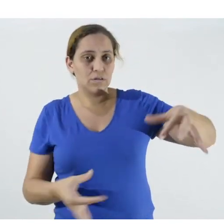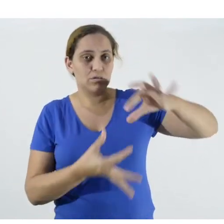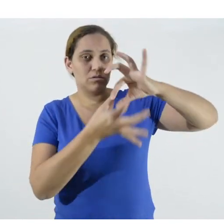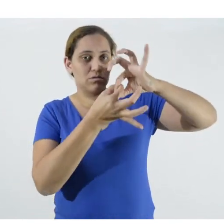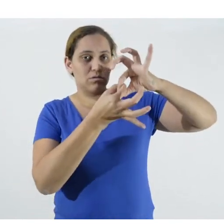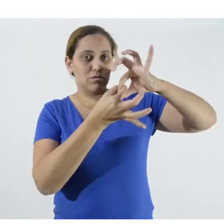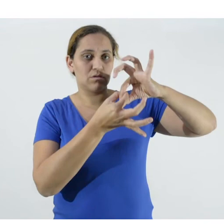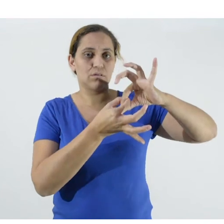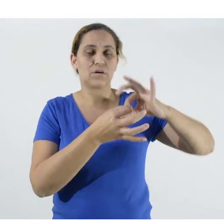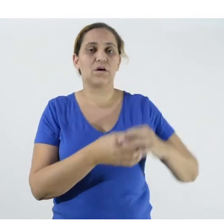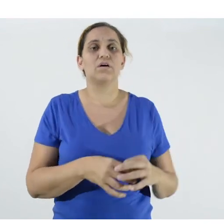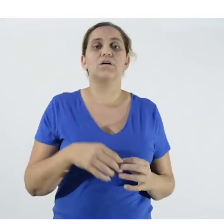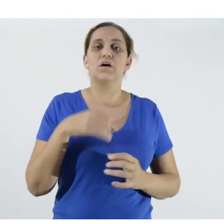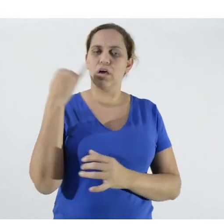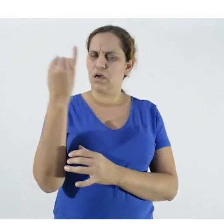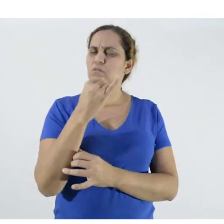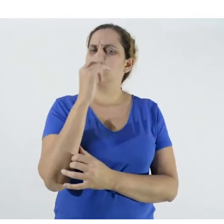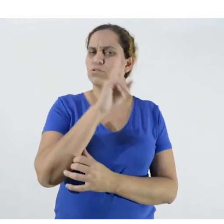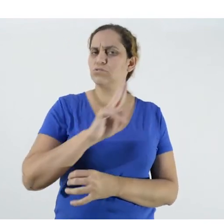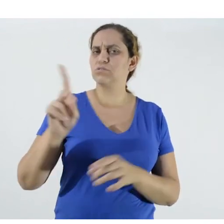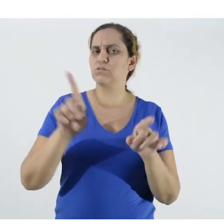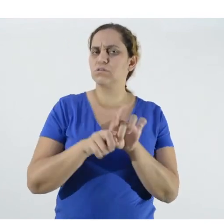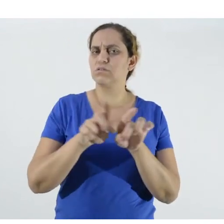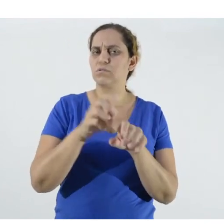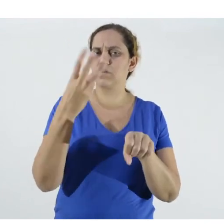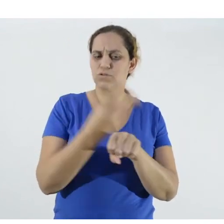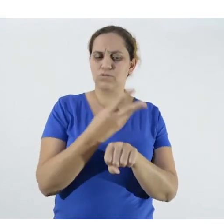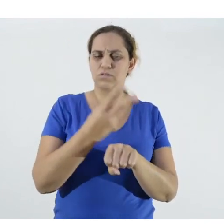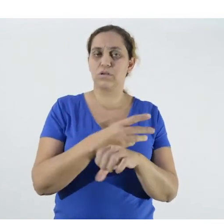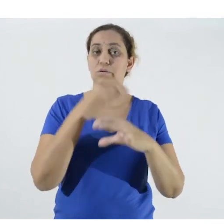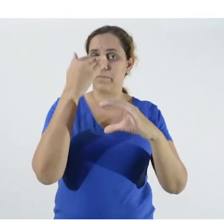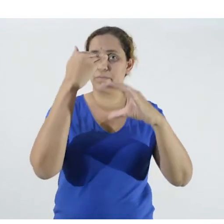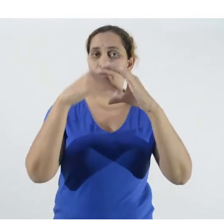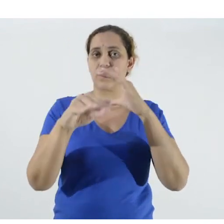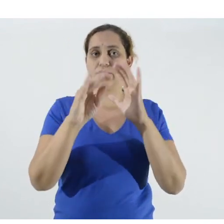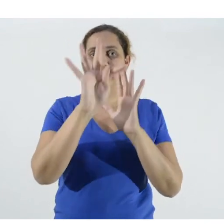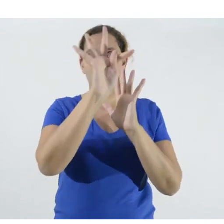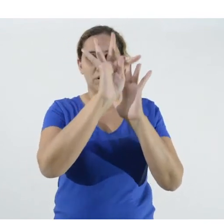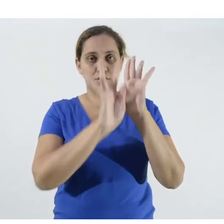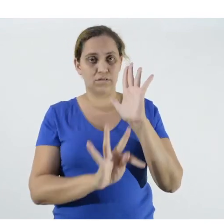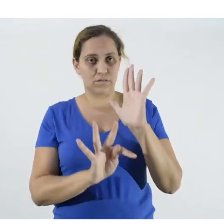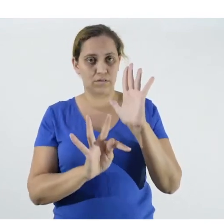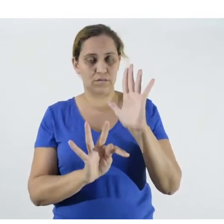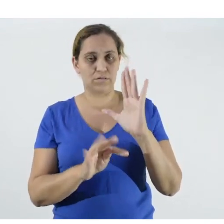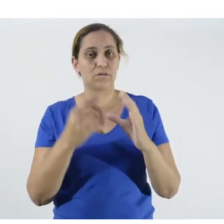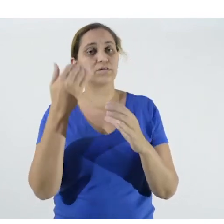WhatsApp to send text messages. I didn't put the